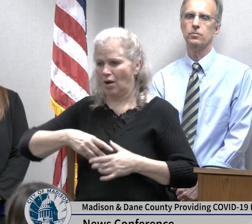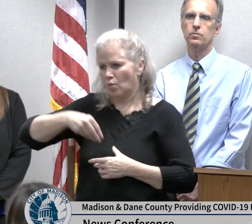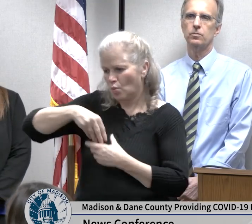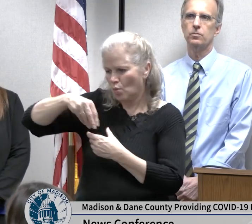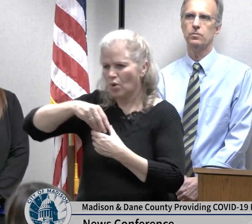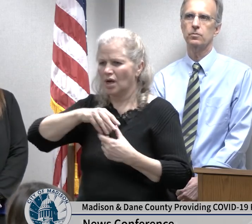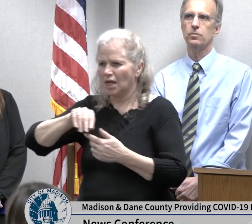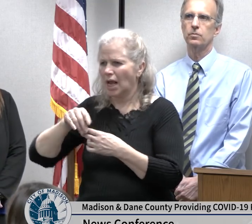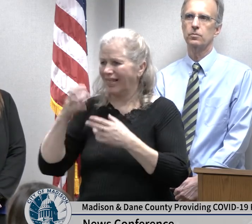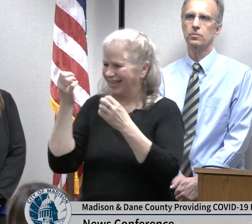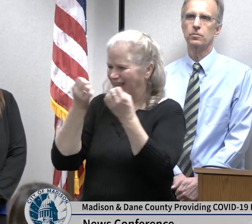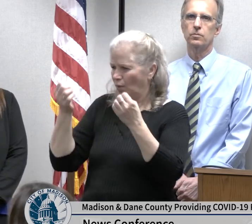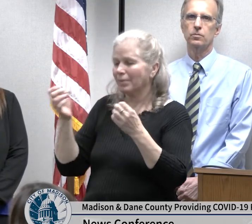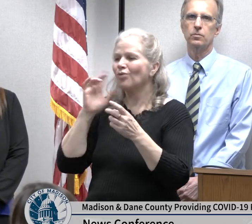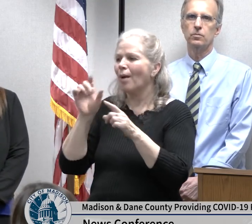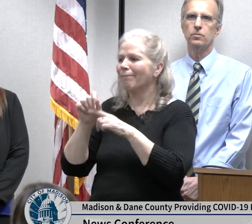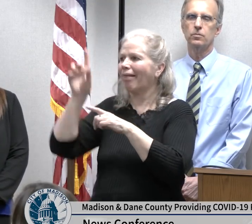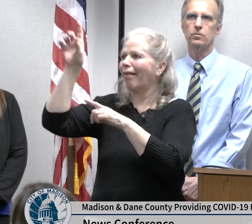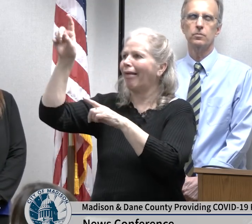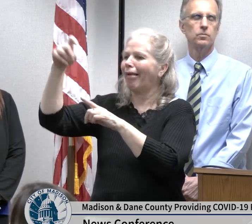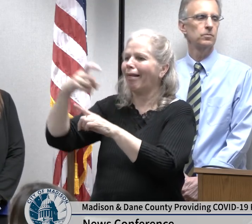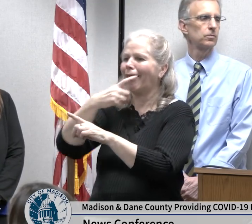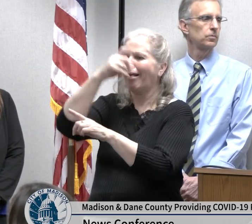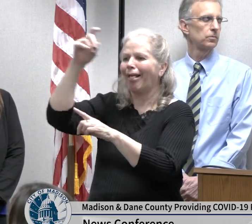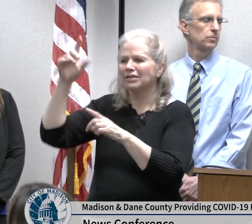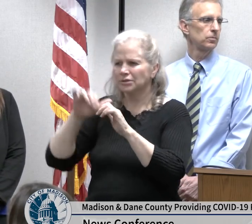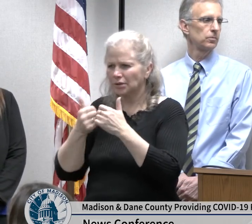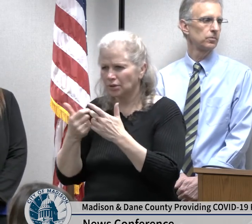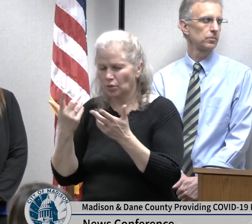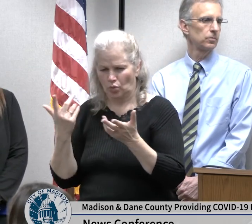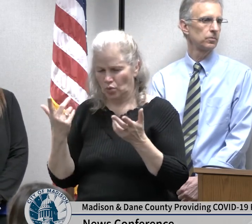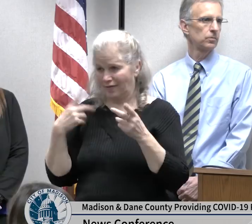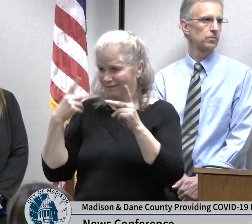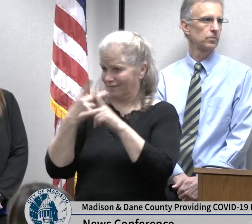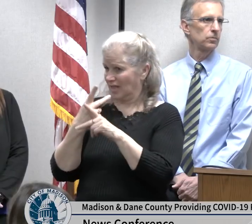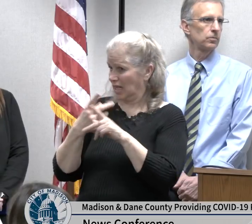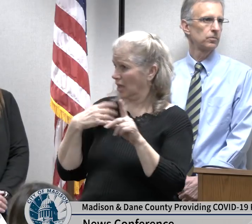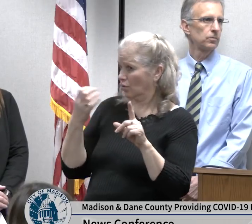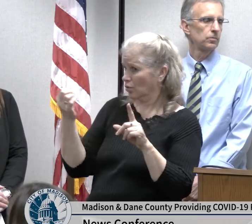ways that we can better use what we have available to enhance its its lifespan